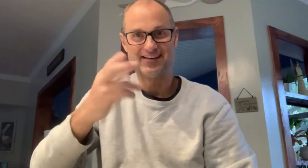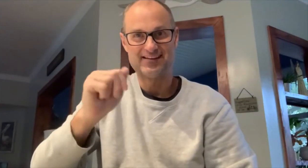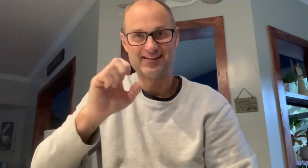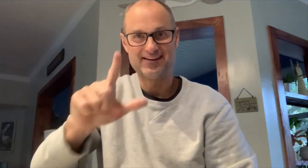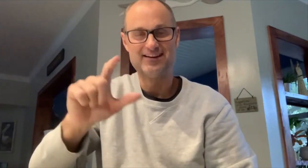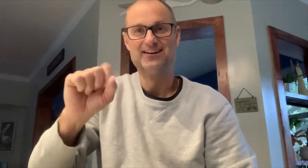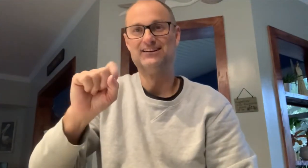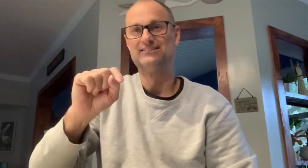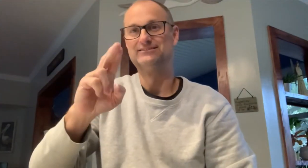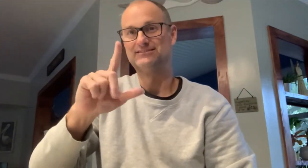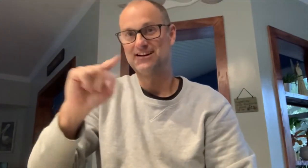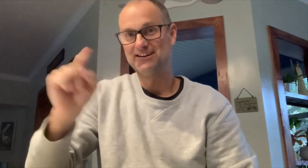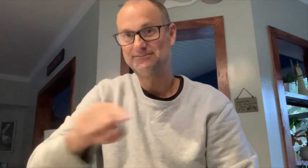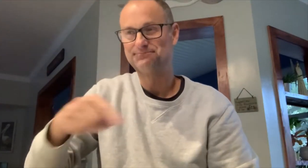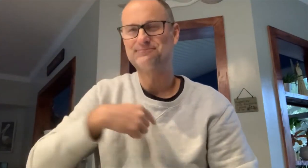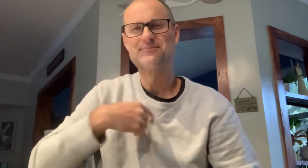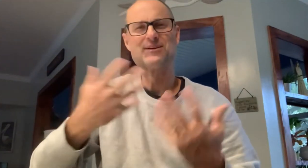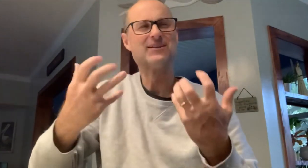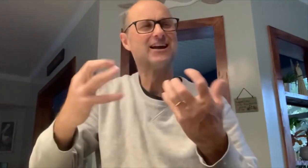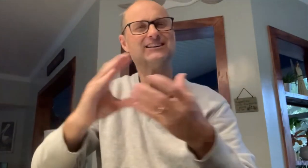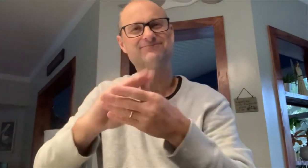Hello! My name is Michael Stultz.